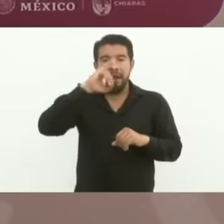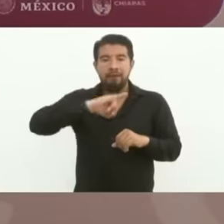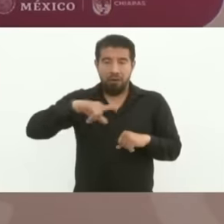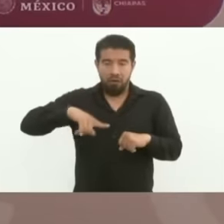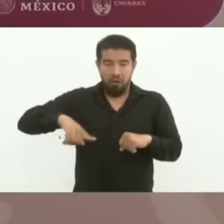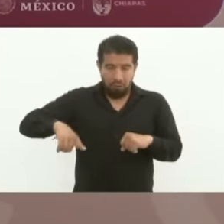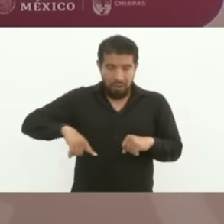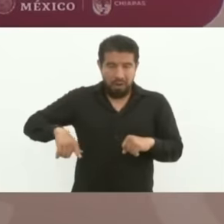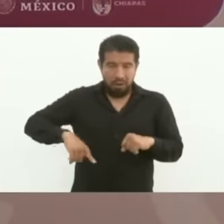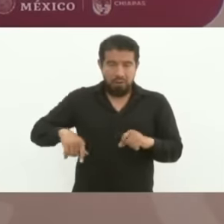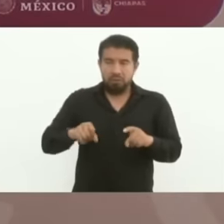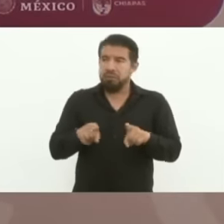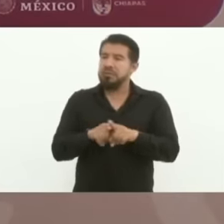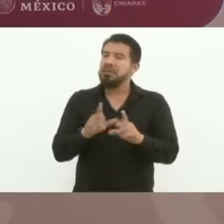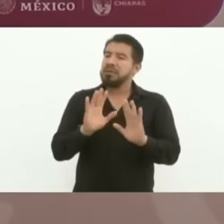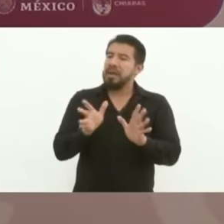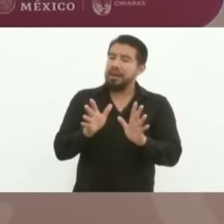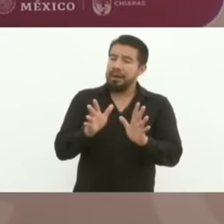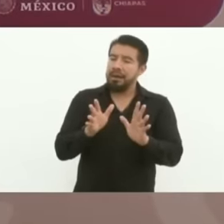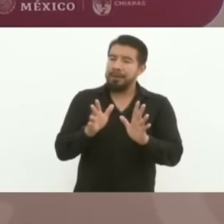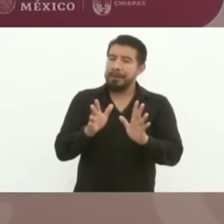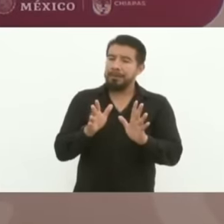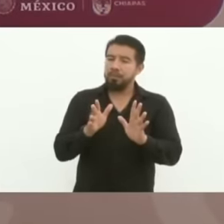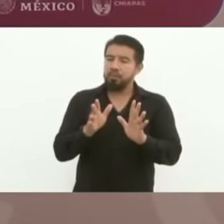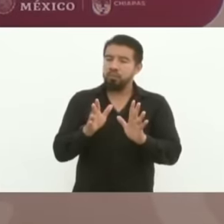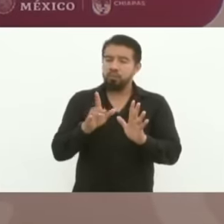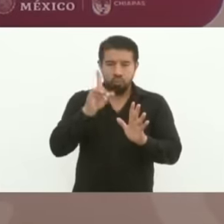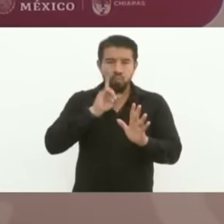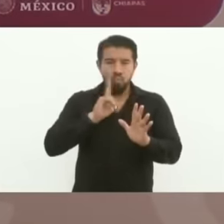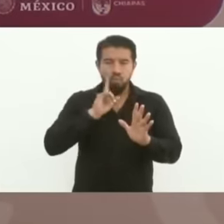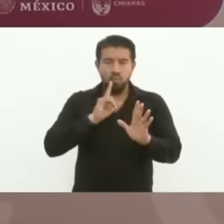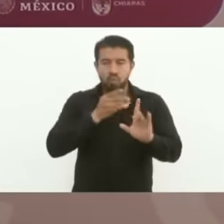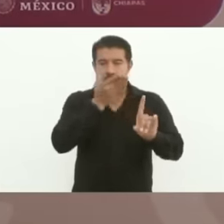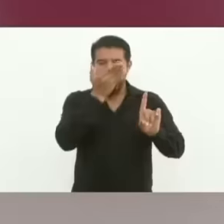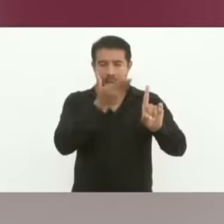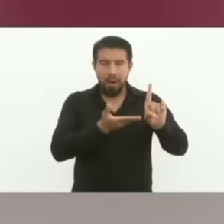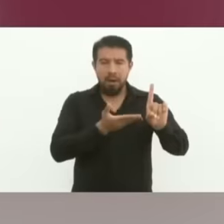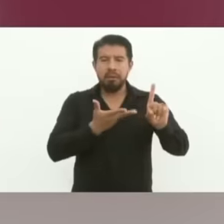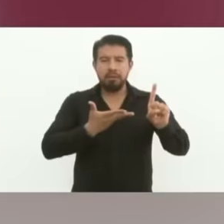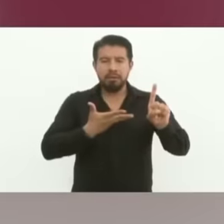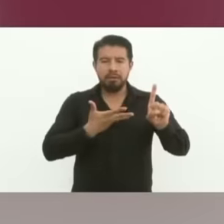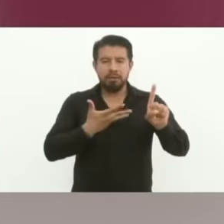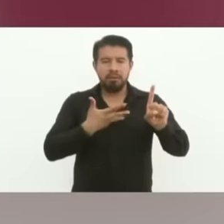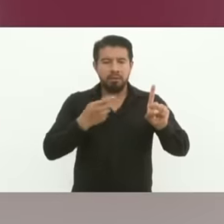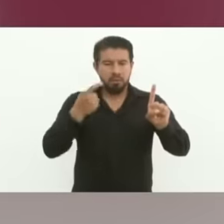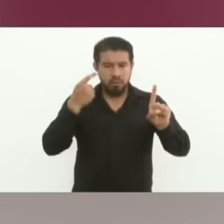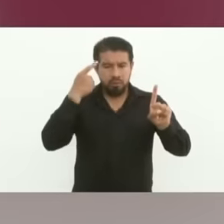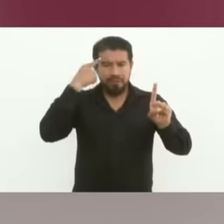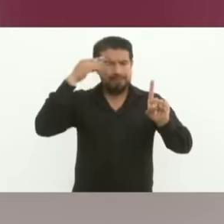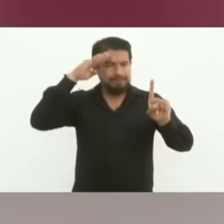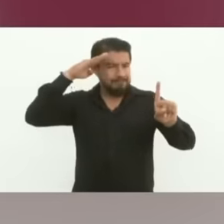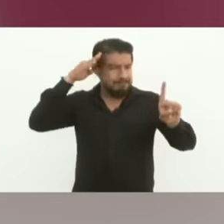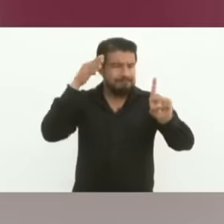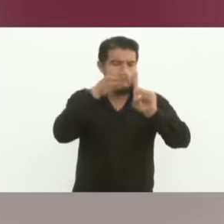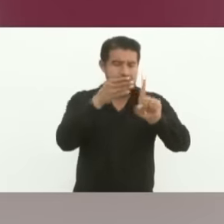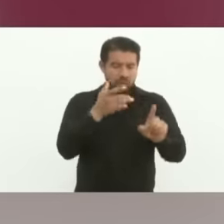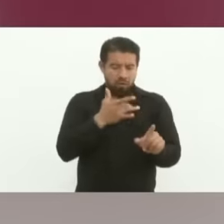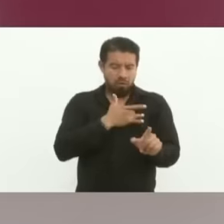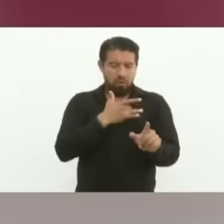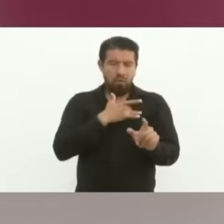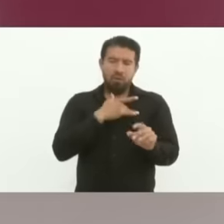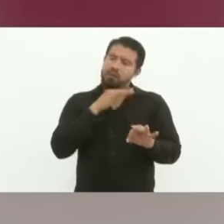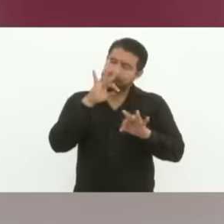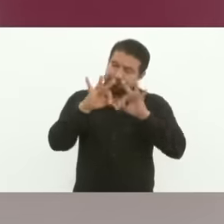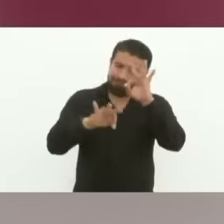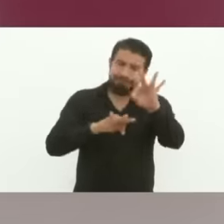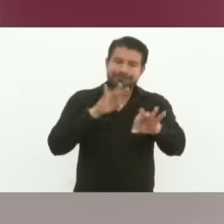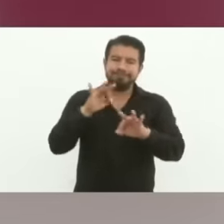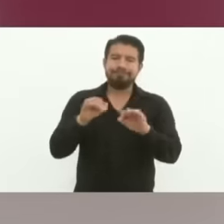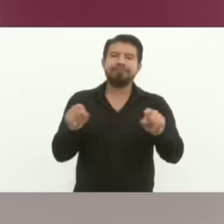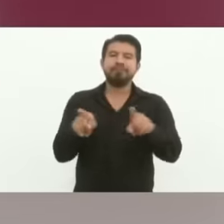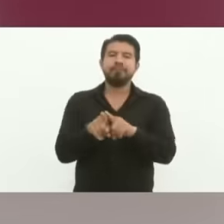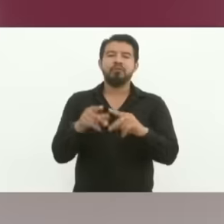important thing is that she is a woman with convictions, she has a good heart, very human and honest, she is